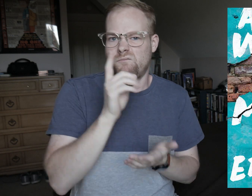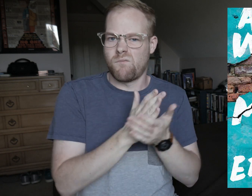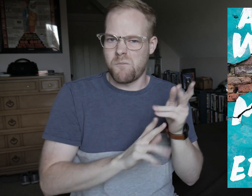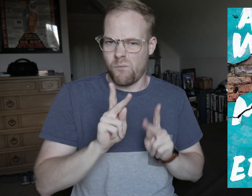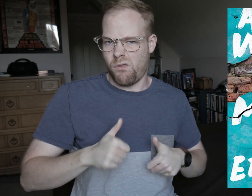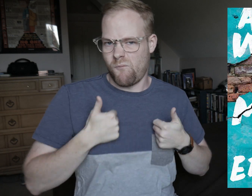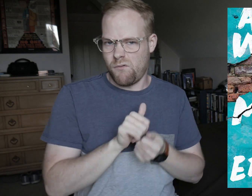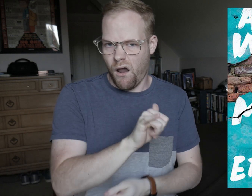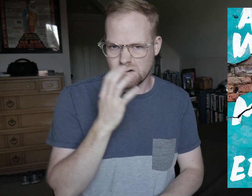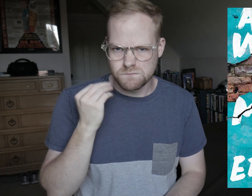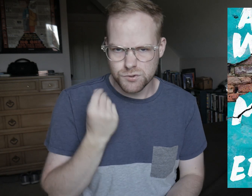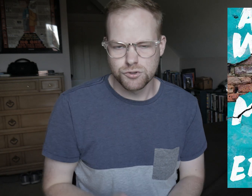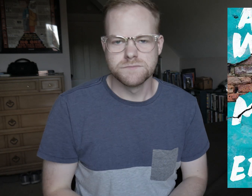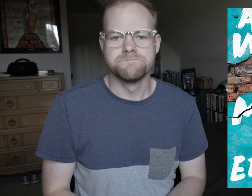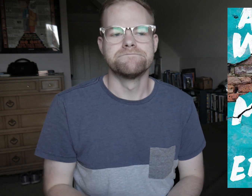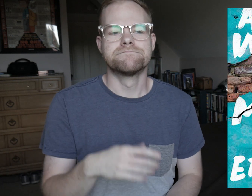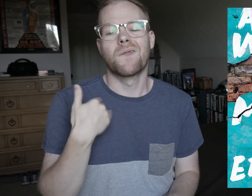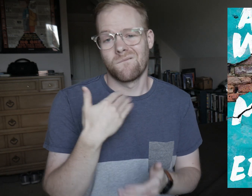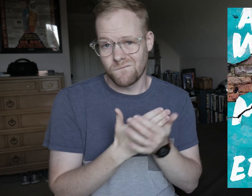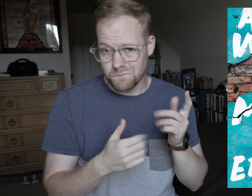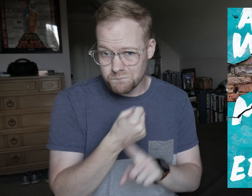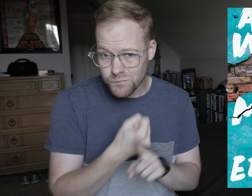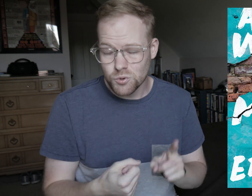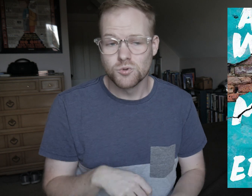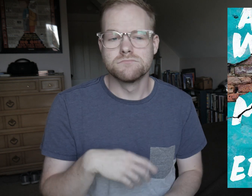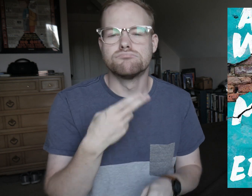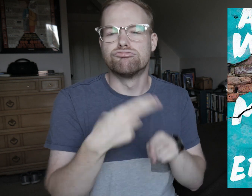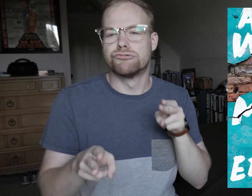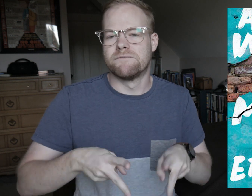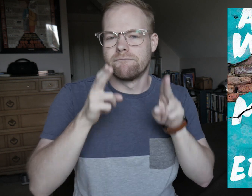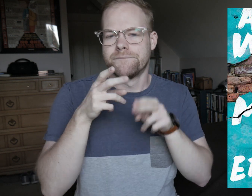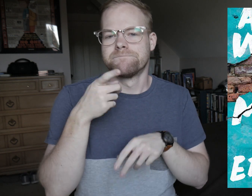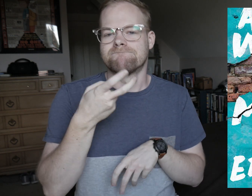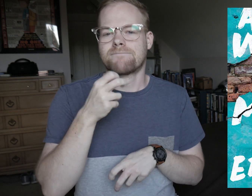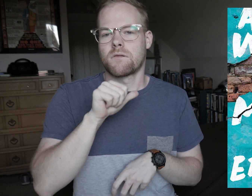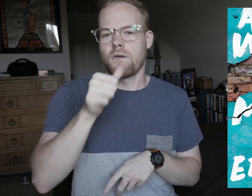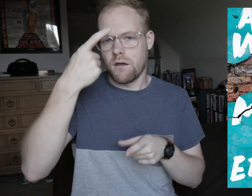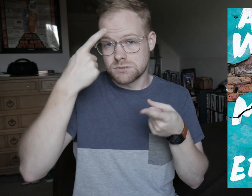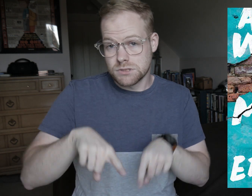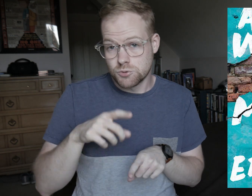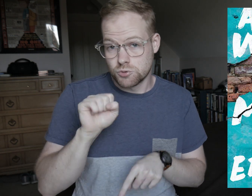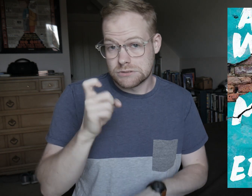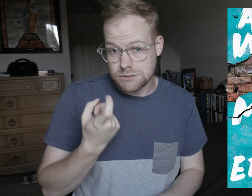some people living with that experience. There is some abuse, and a brief scene of nonconsensual sex.